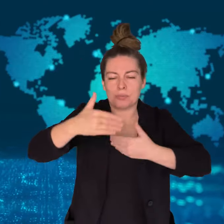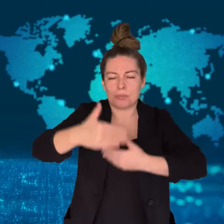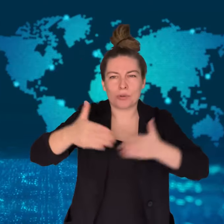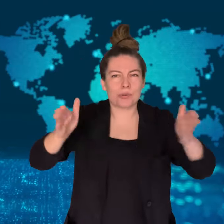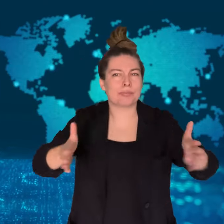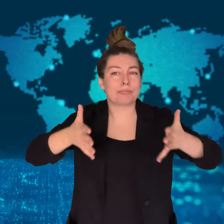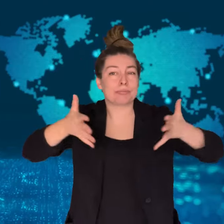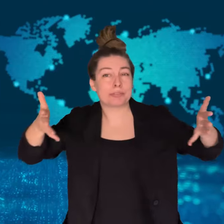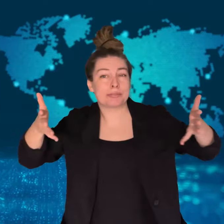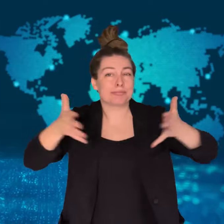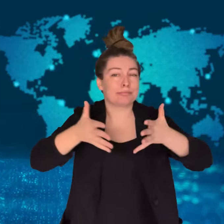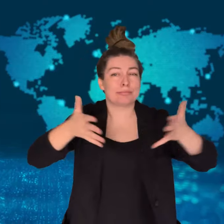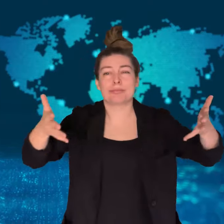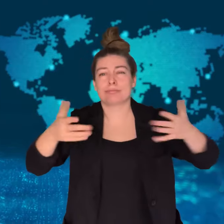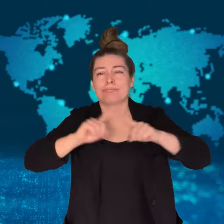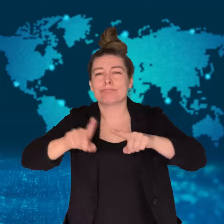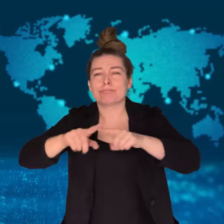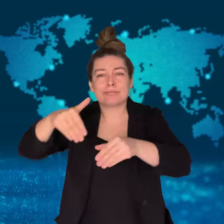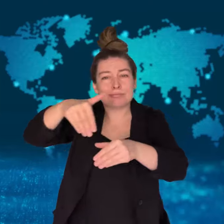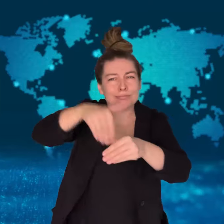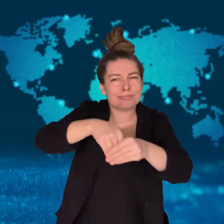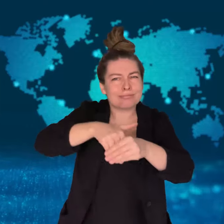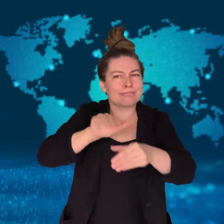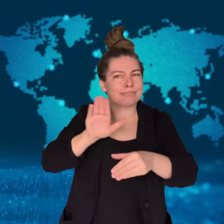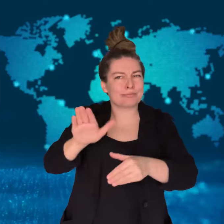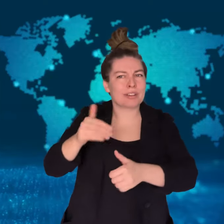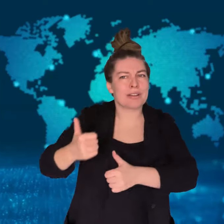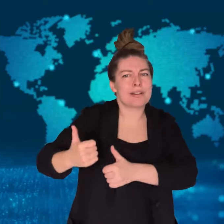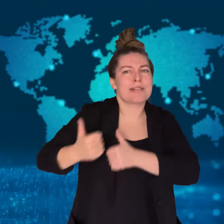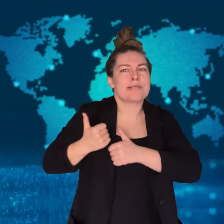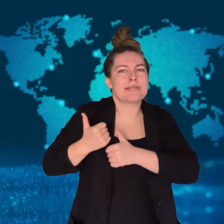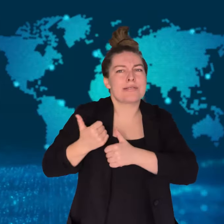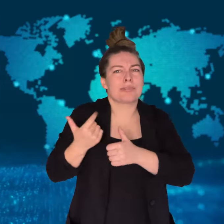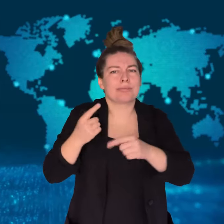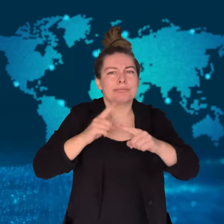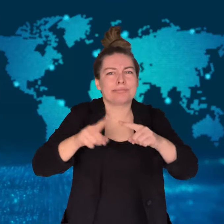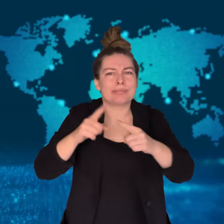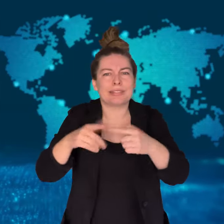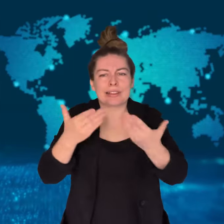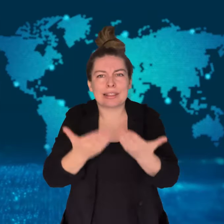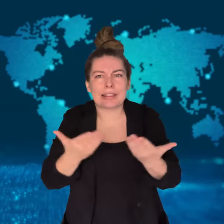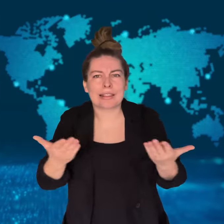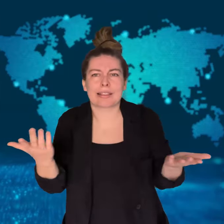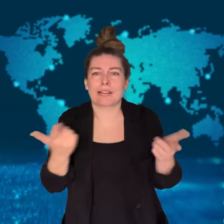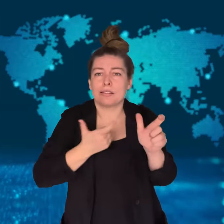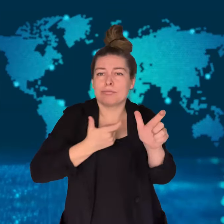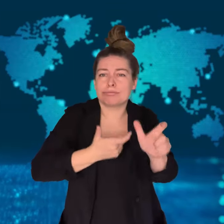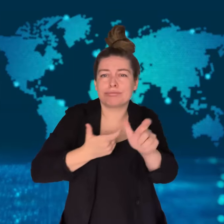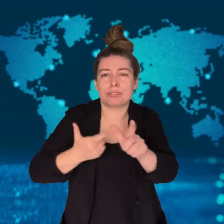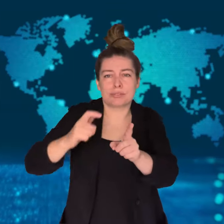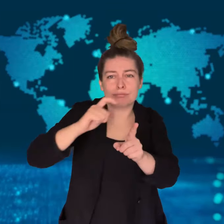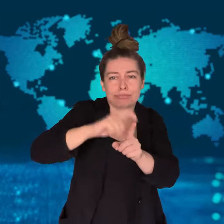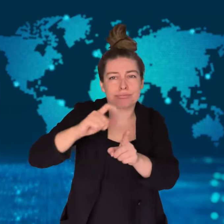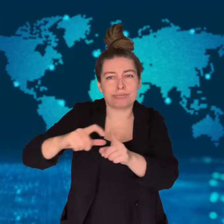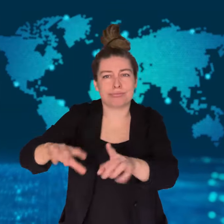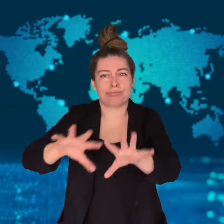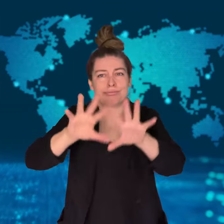and ammunition to Russia.